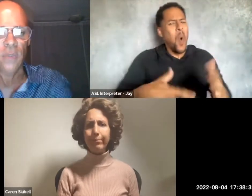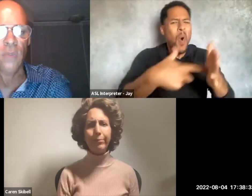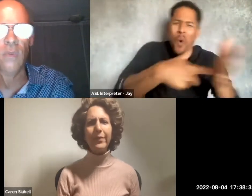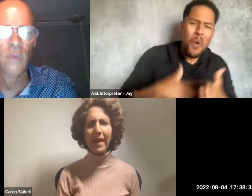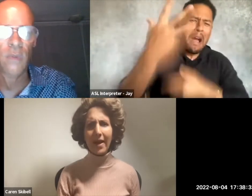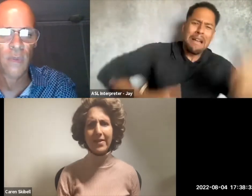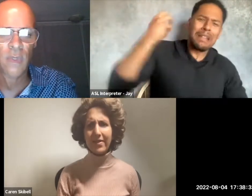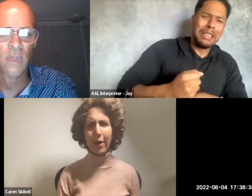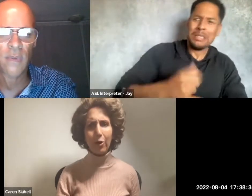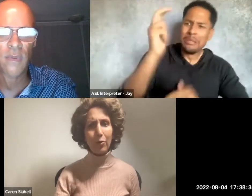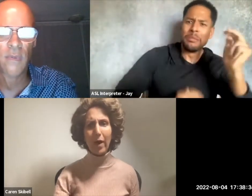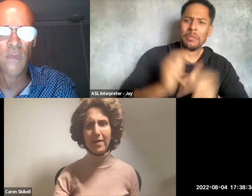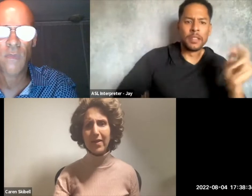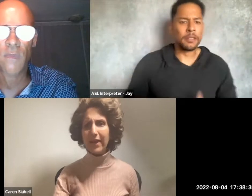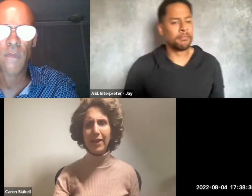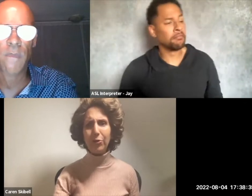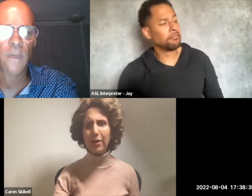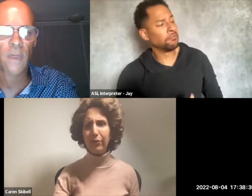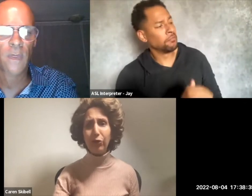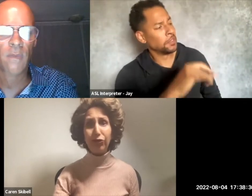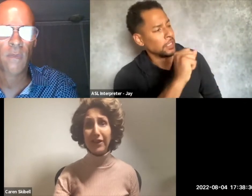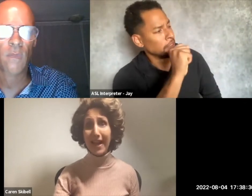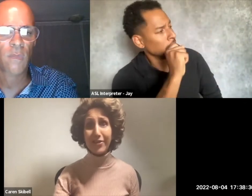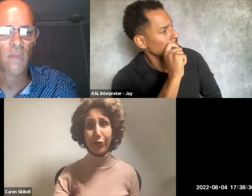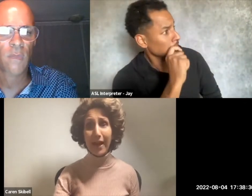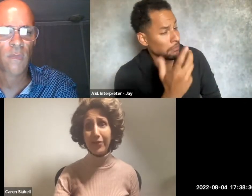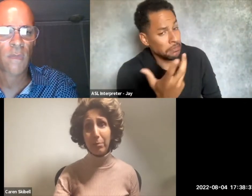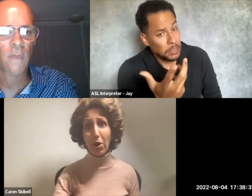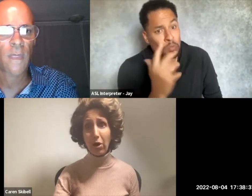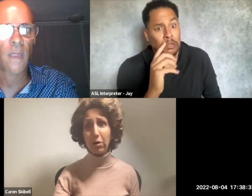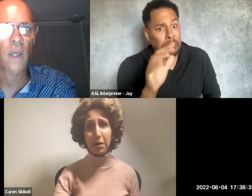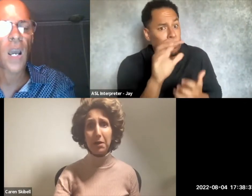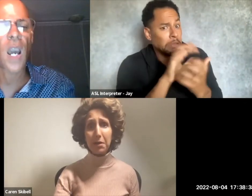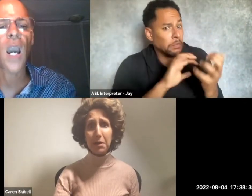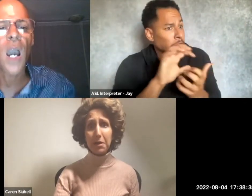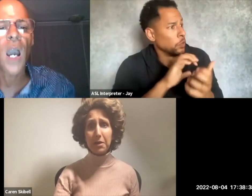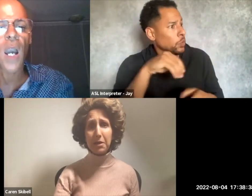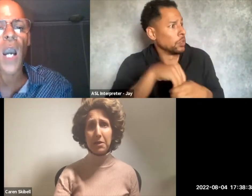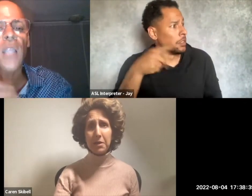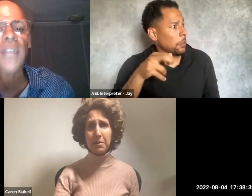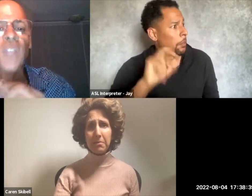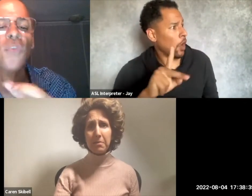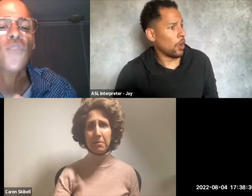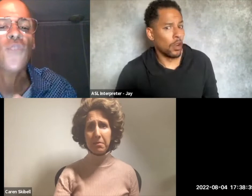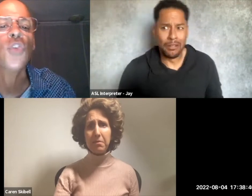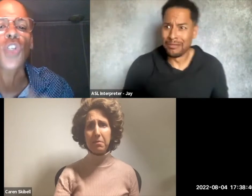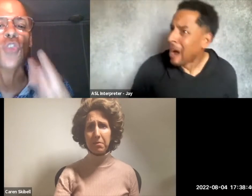Yes, there was a little confusion yesterday in the park. A lot of confusion.